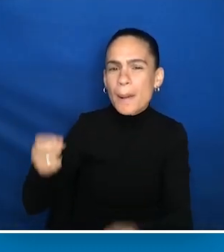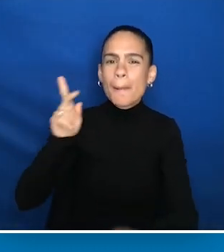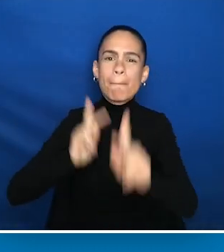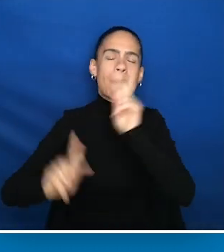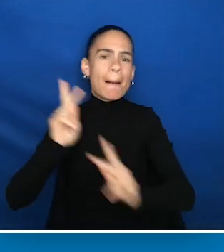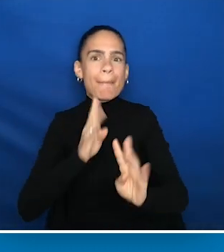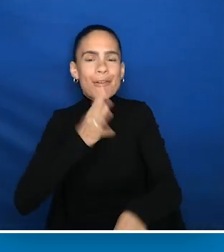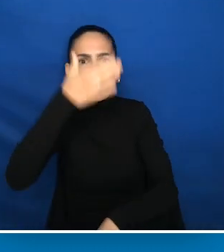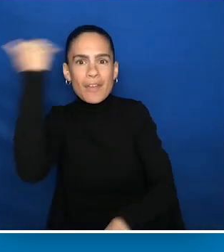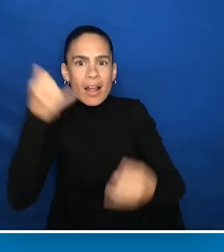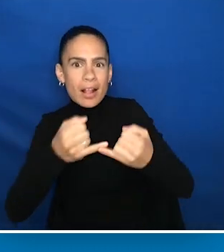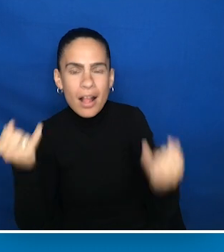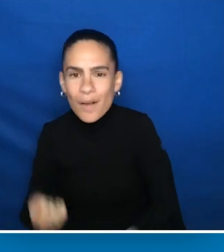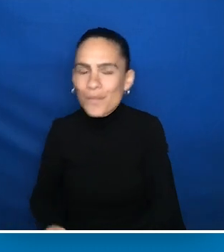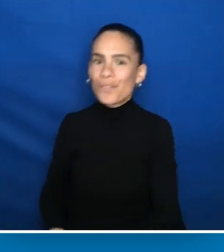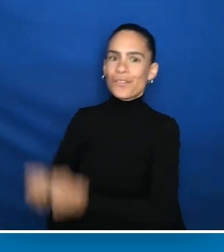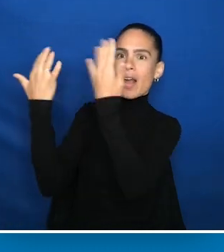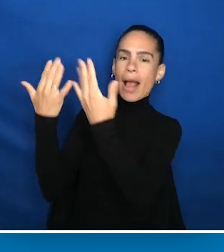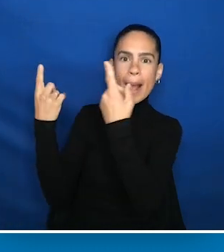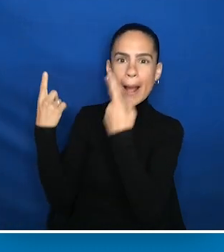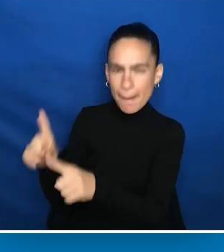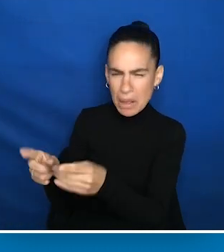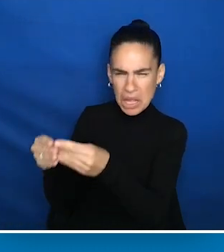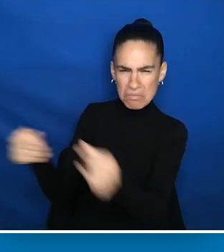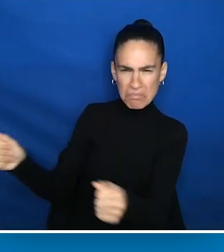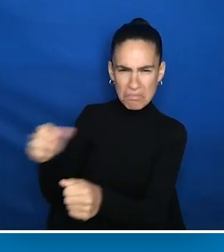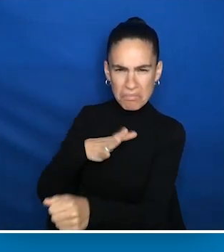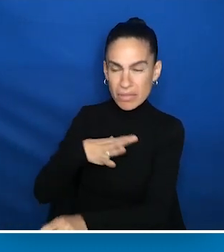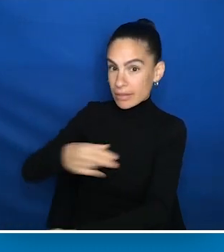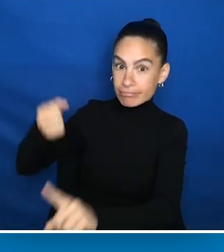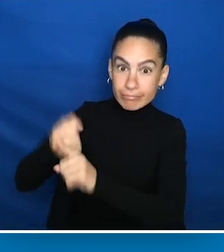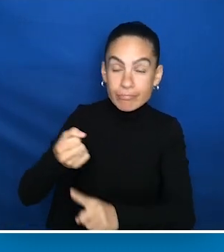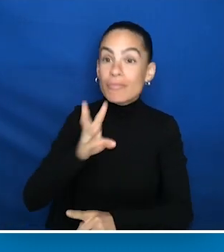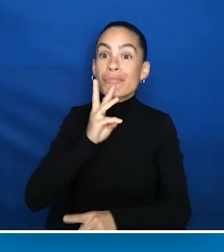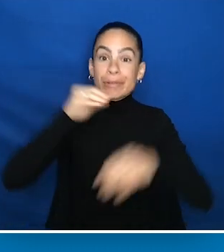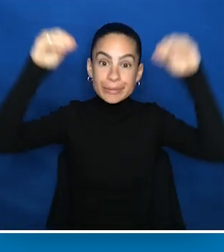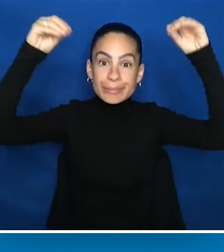Well, we got out pretty fast, but the sprinkler system came on and people were running out into the freezing cold February night.